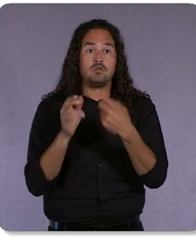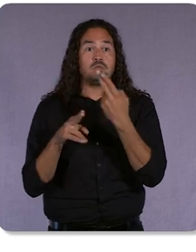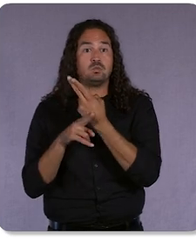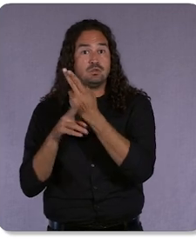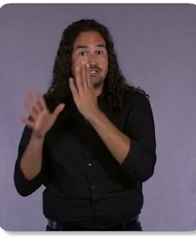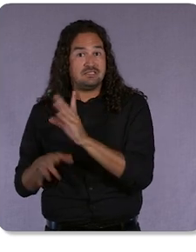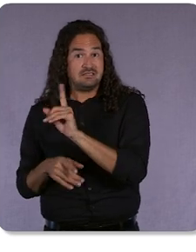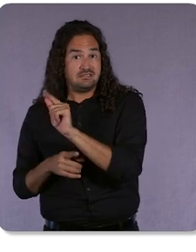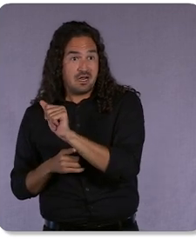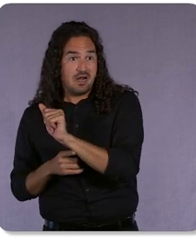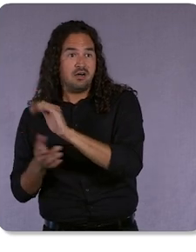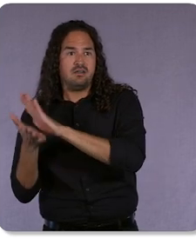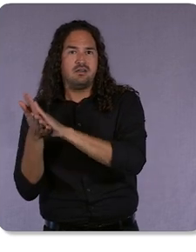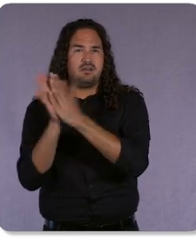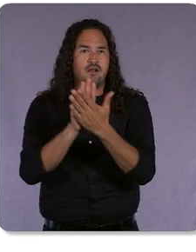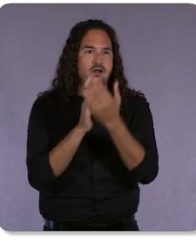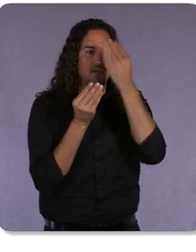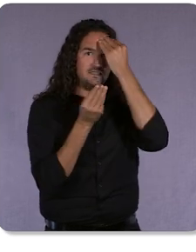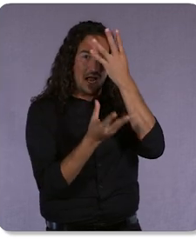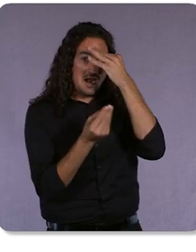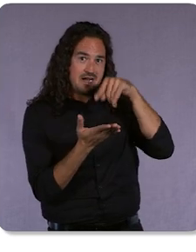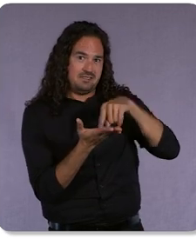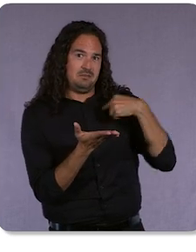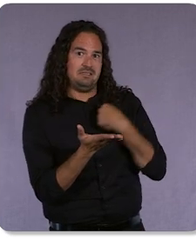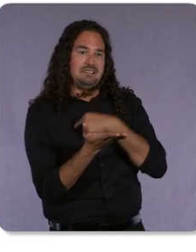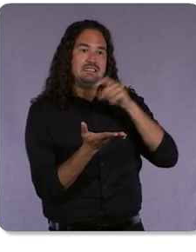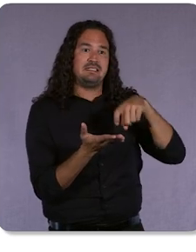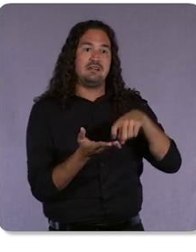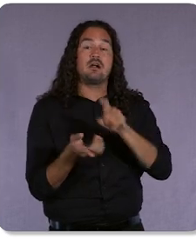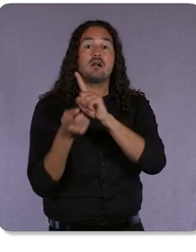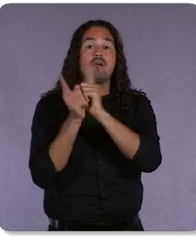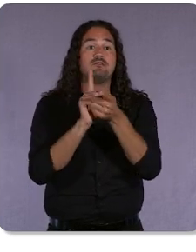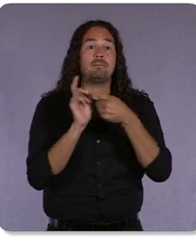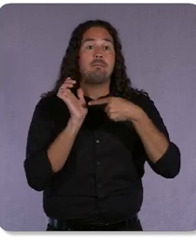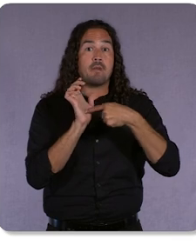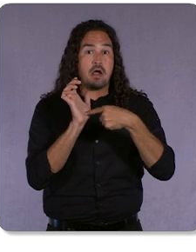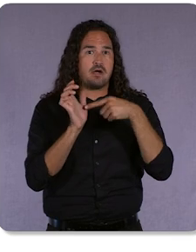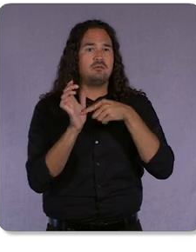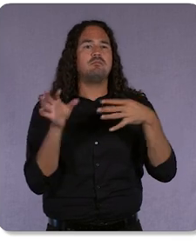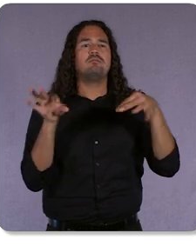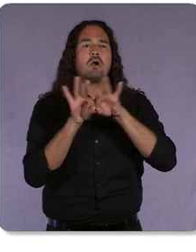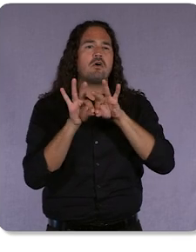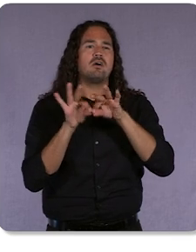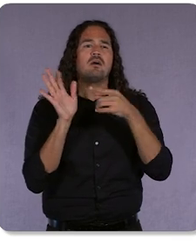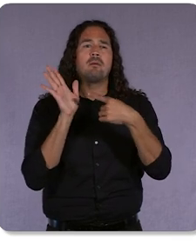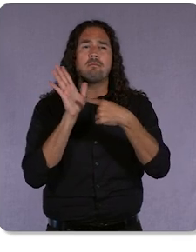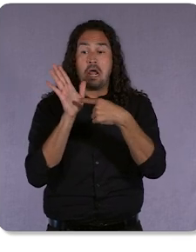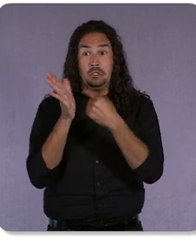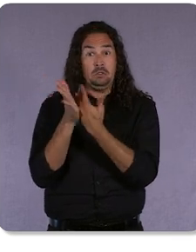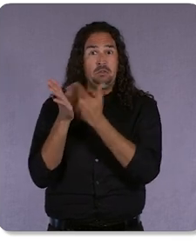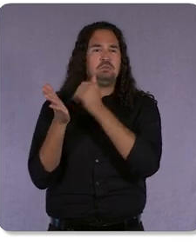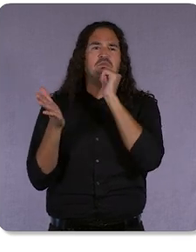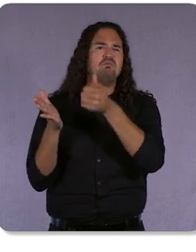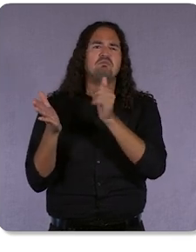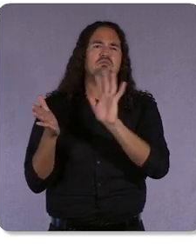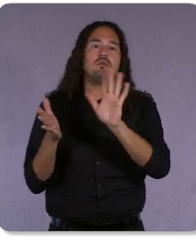Conversion modeling is particularly important. Although modeling isn’t a new practice, in 2022, it’ll be even more essential for durable measurement.